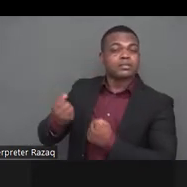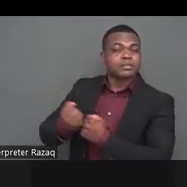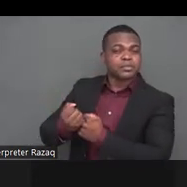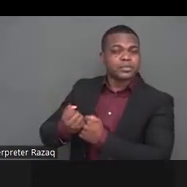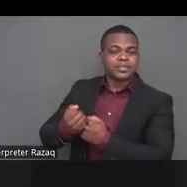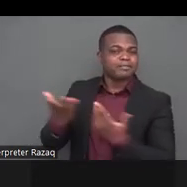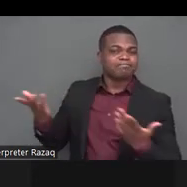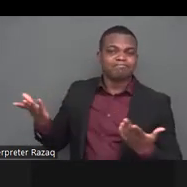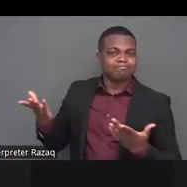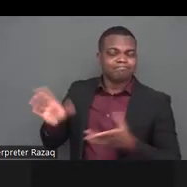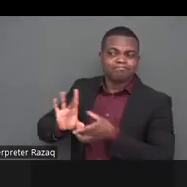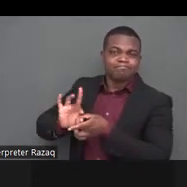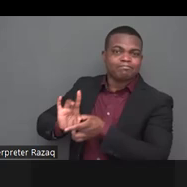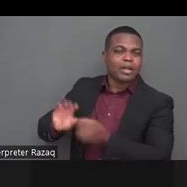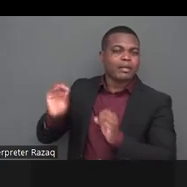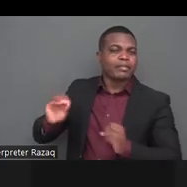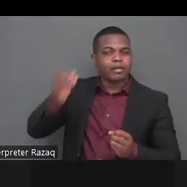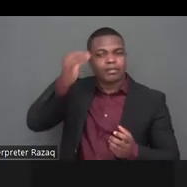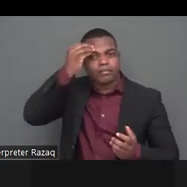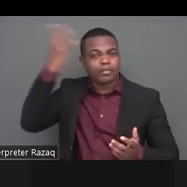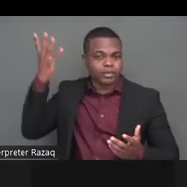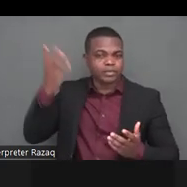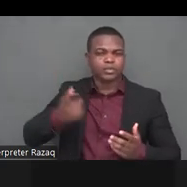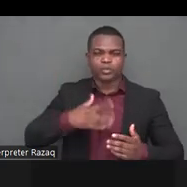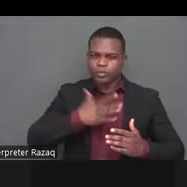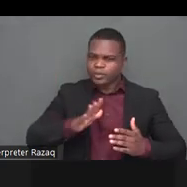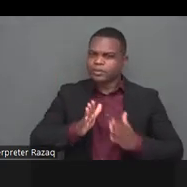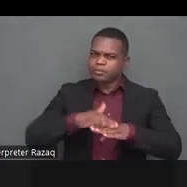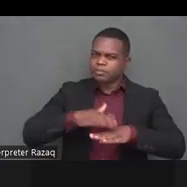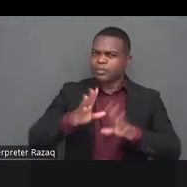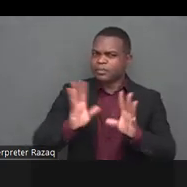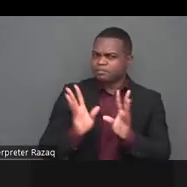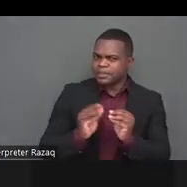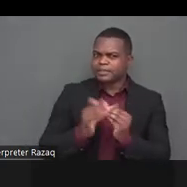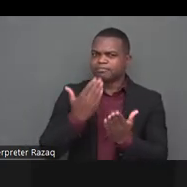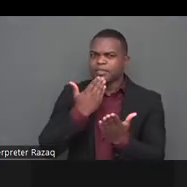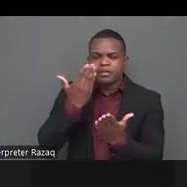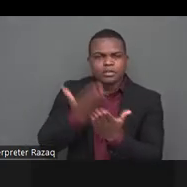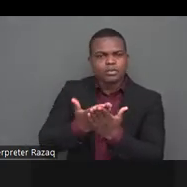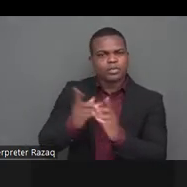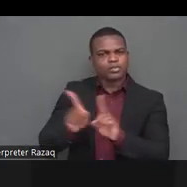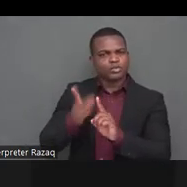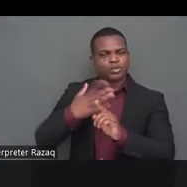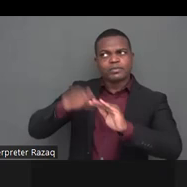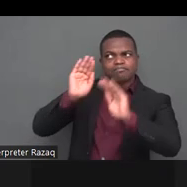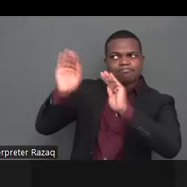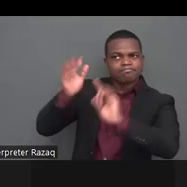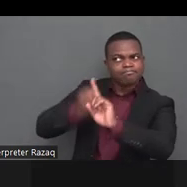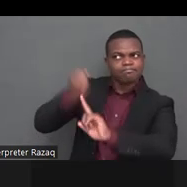now it is uh more important than than ever to recommit and to to make sure that crpd will